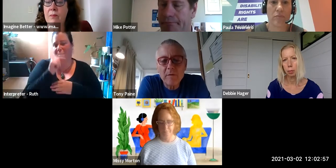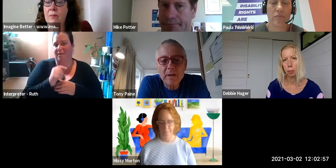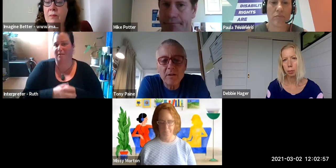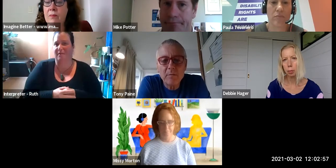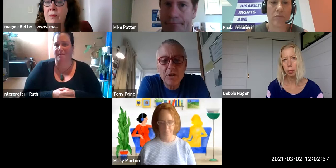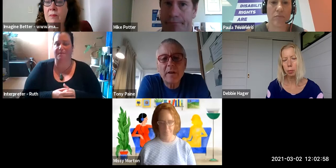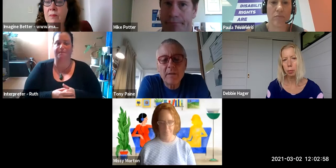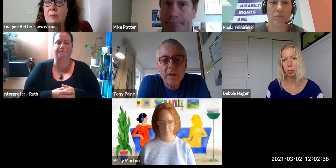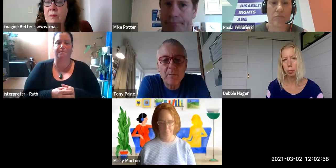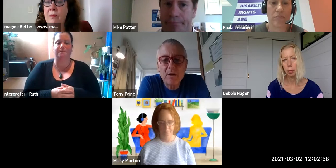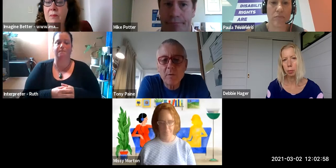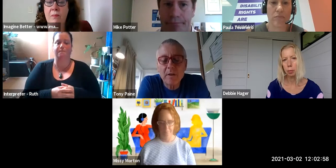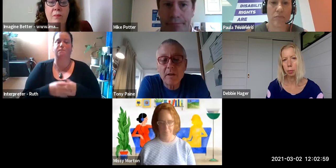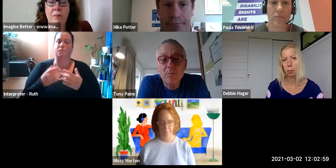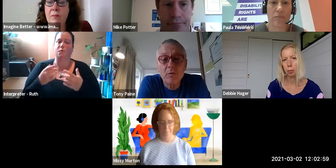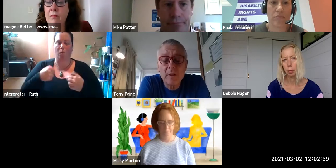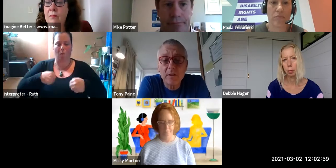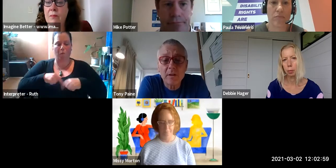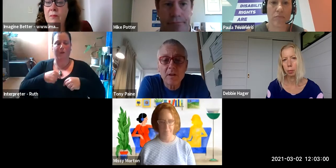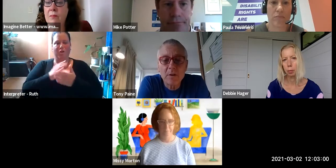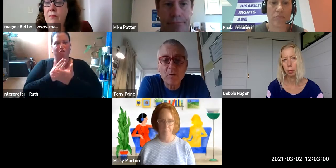And we've been sharing that thinking because we think that's important. We think the disability